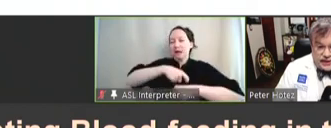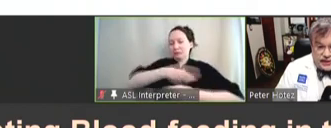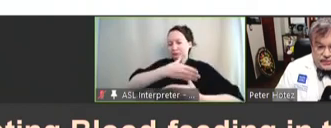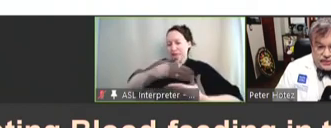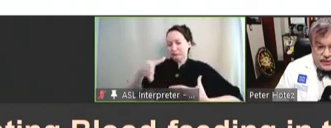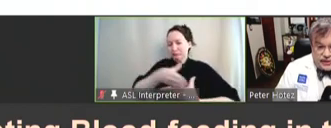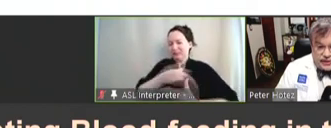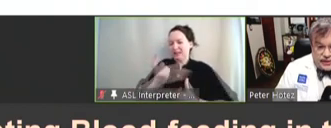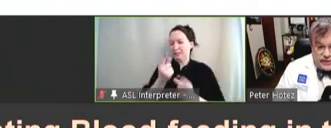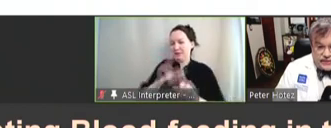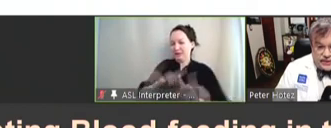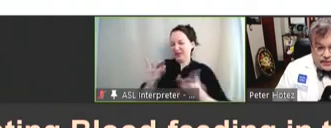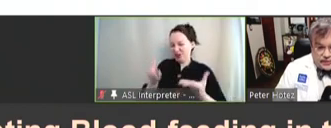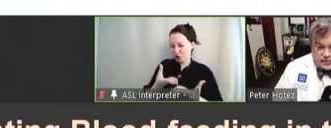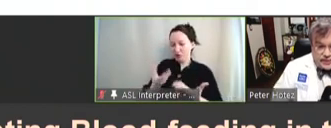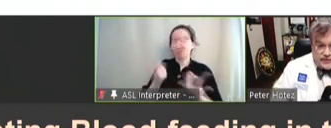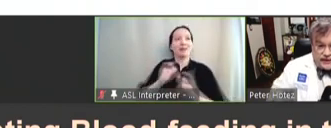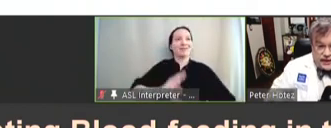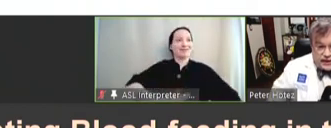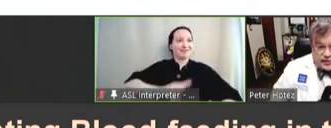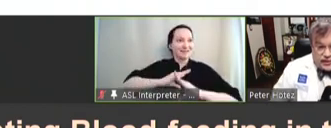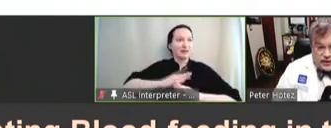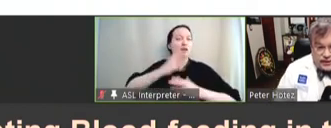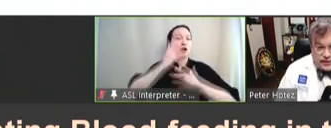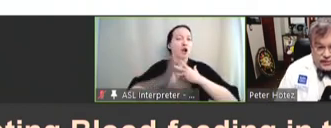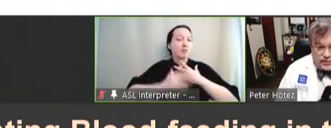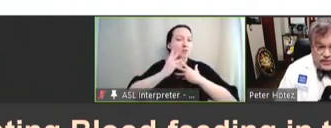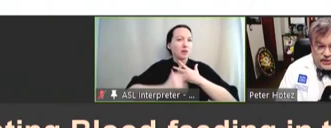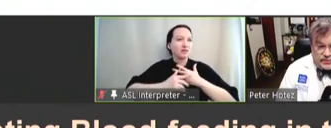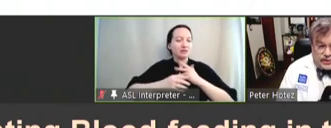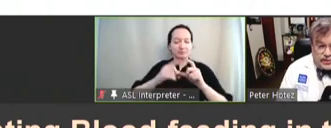here -- we're trying to interfere with the blood-feeding apparatus of the worm. So, the worm